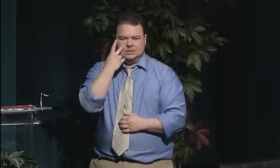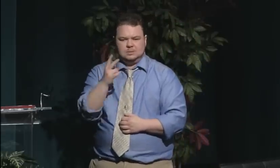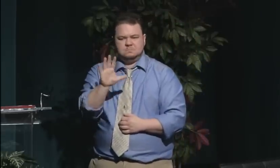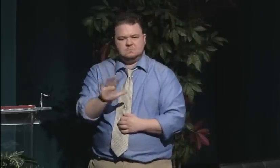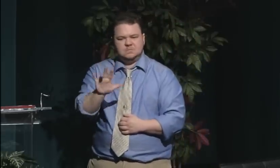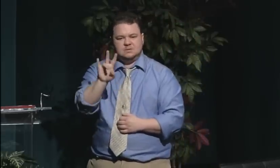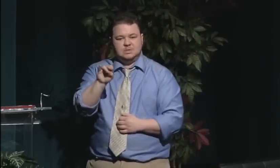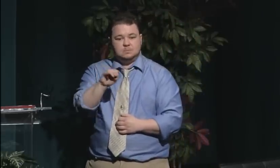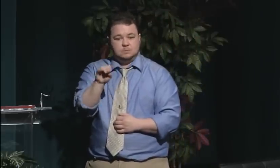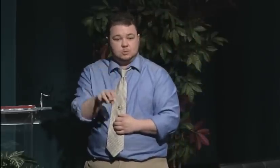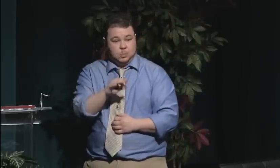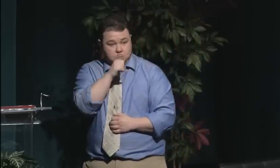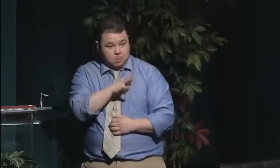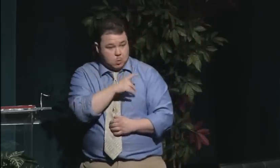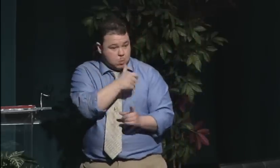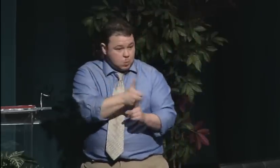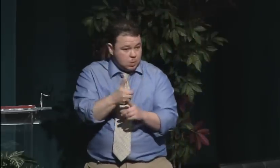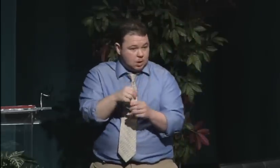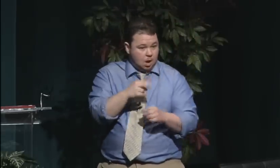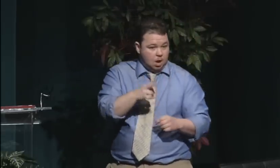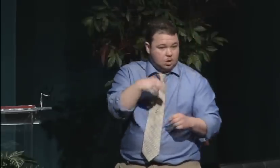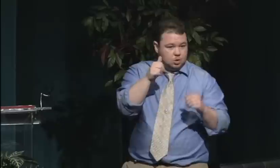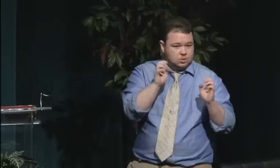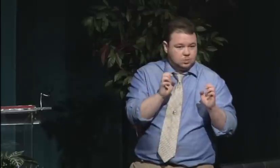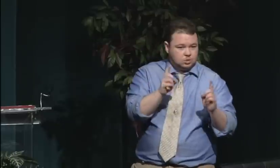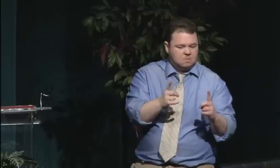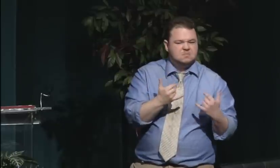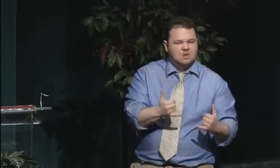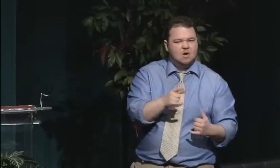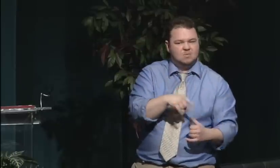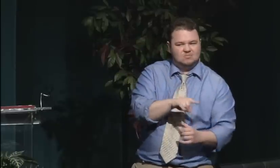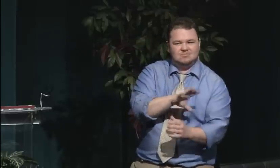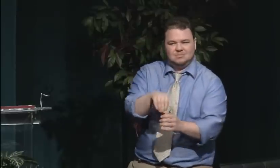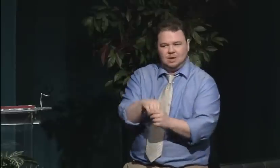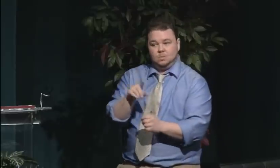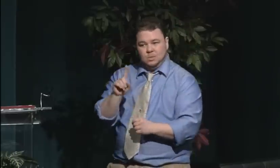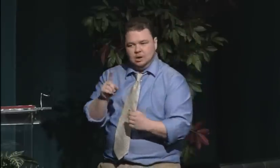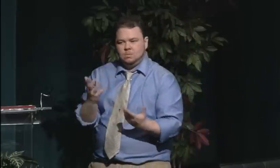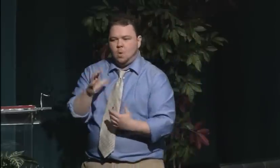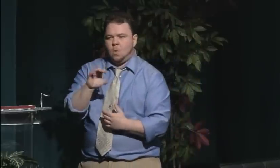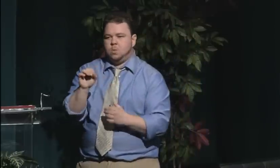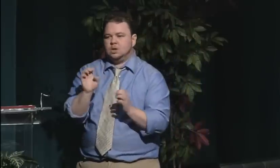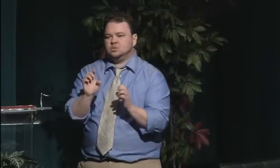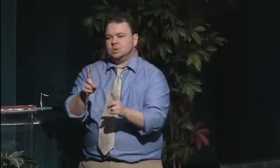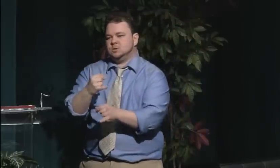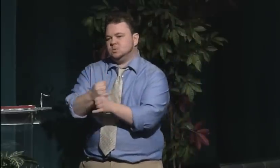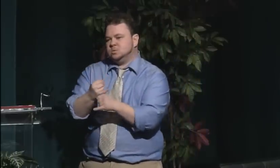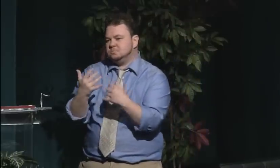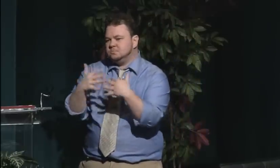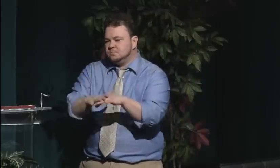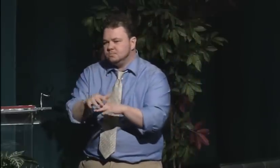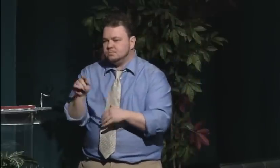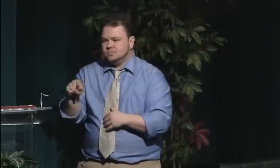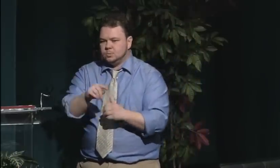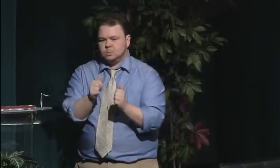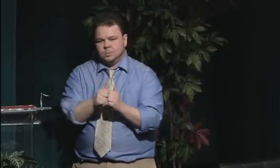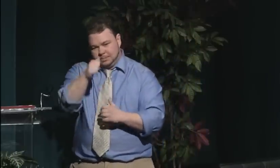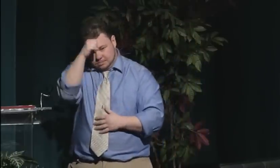and they knew that things needed to change. So what they did was set up what was called adjunct colleges.